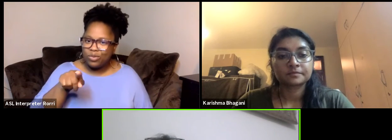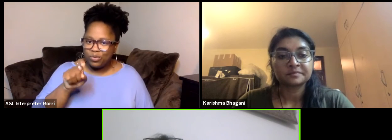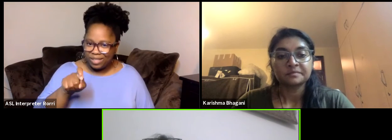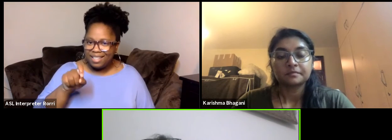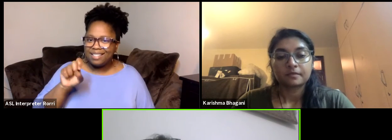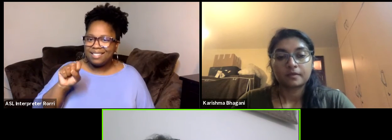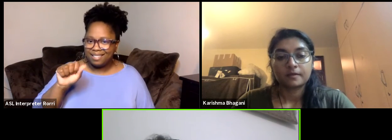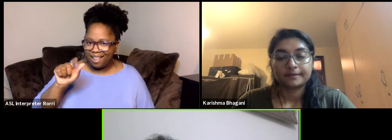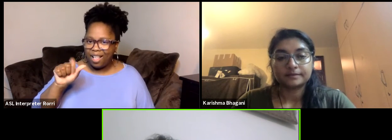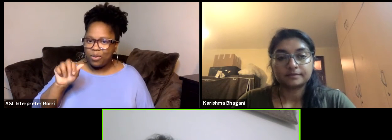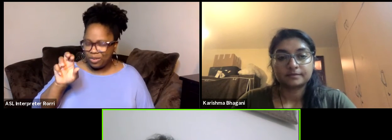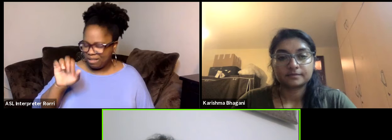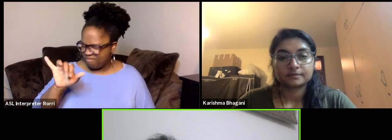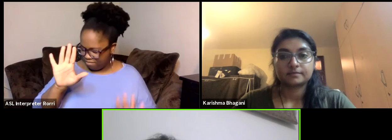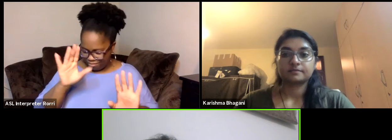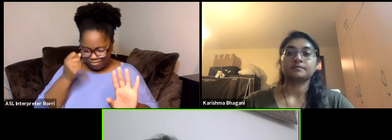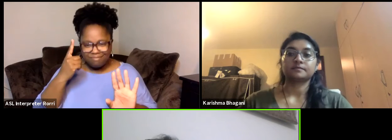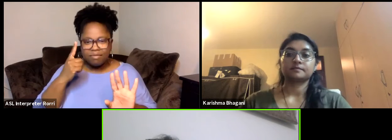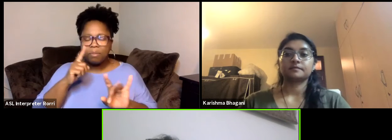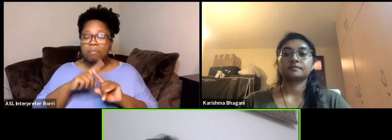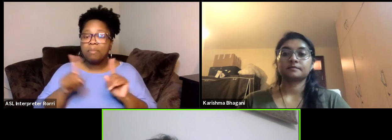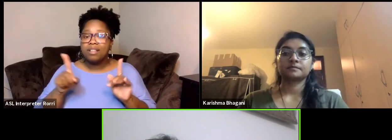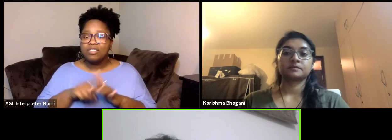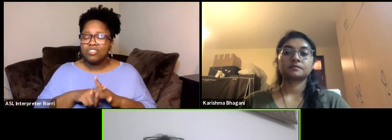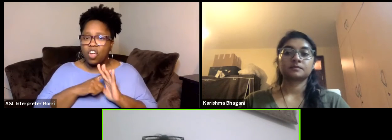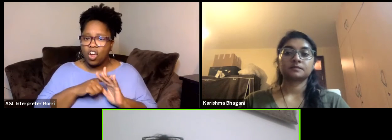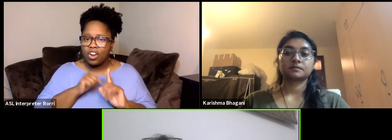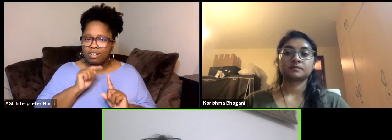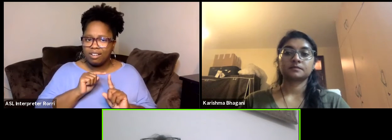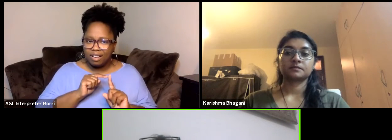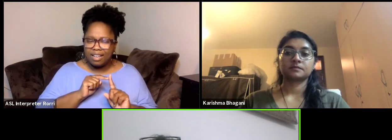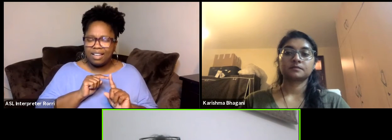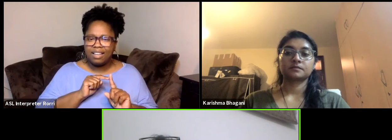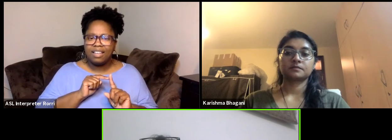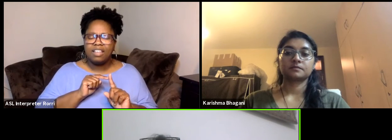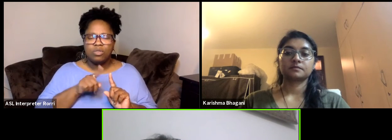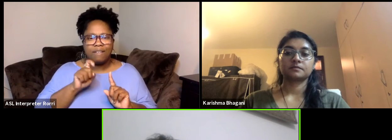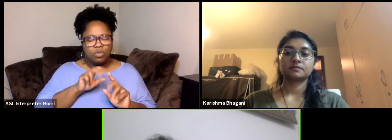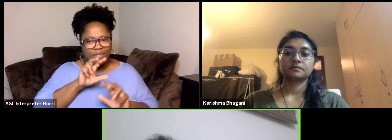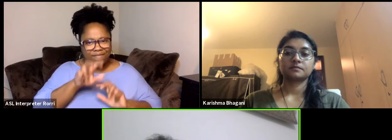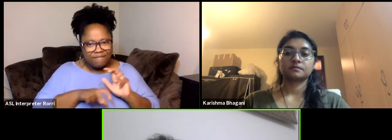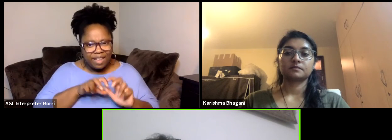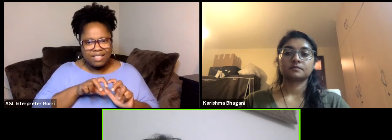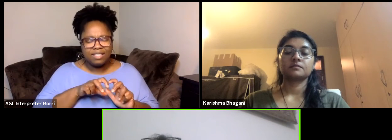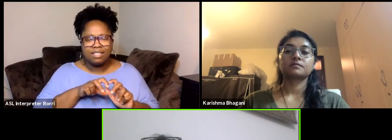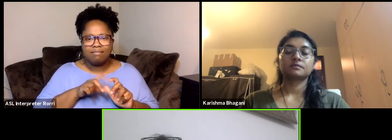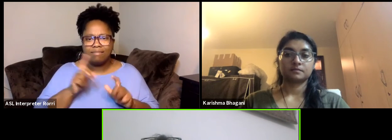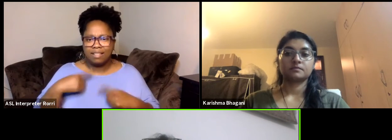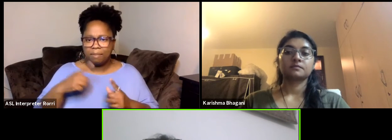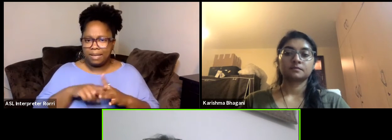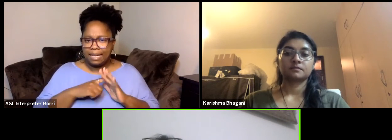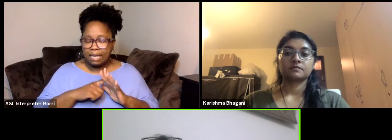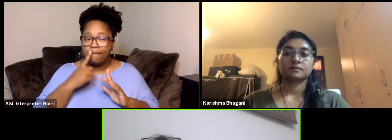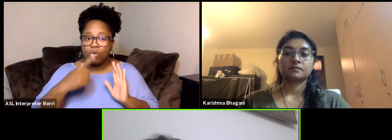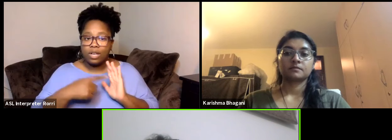because our it's about investing in it little bit from the beginning. I can give you the example of the RMD how it started.